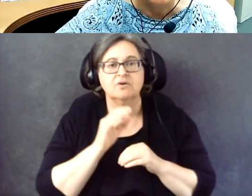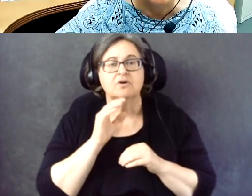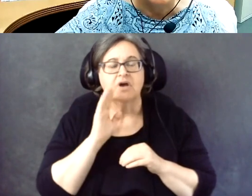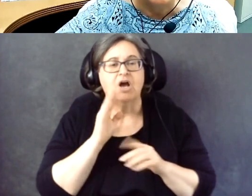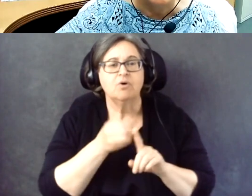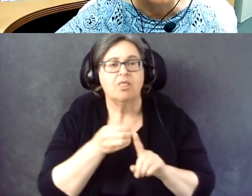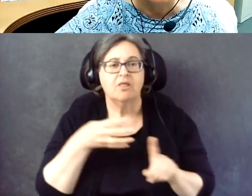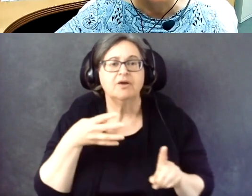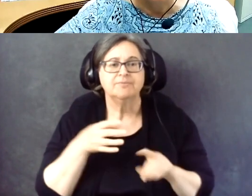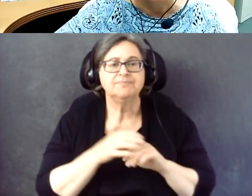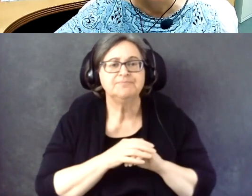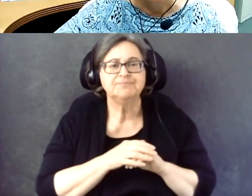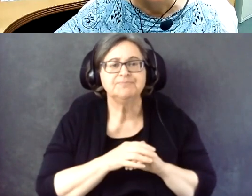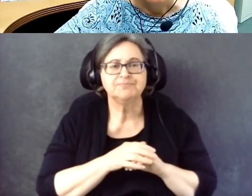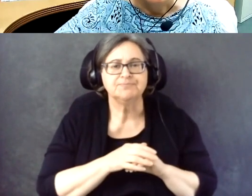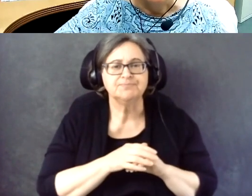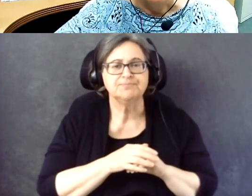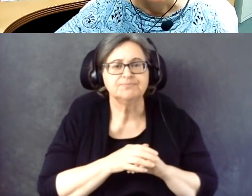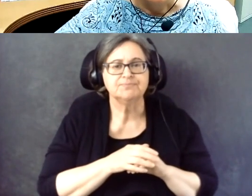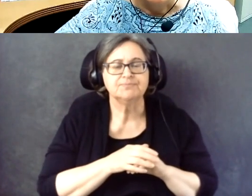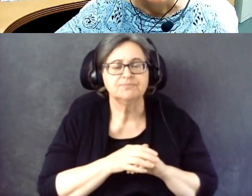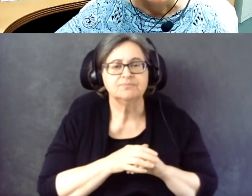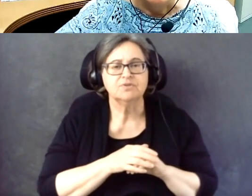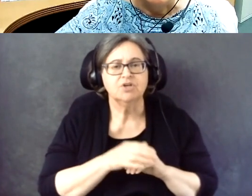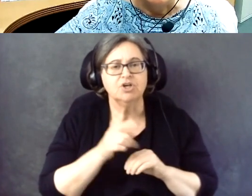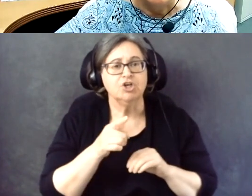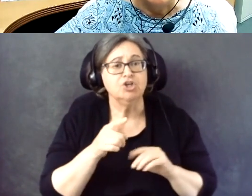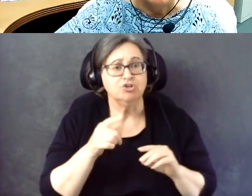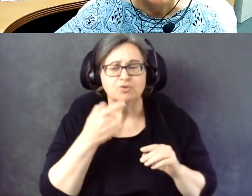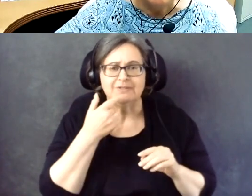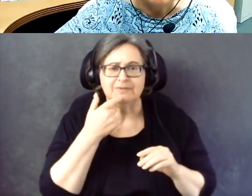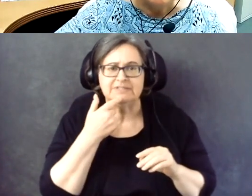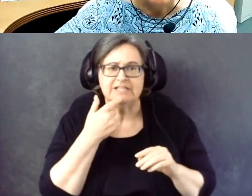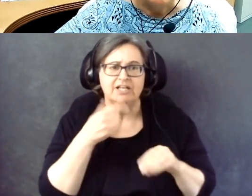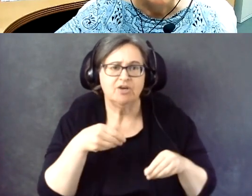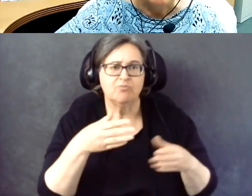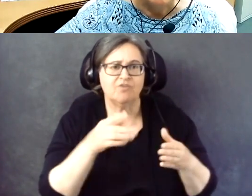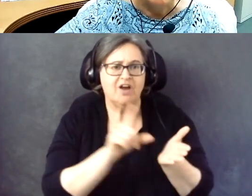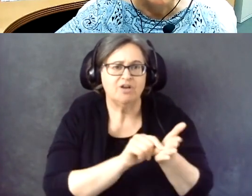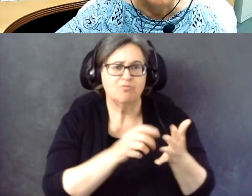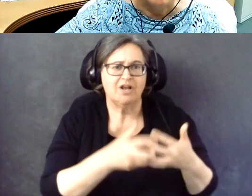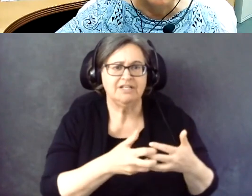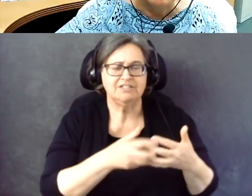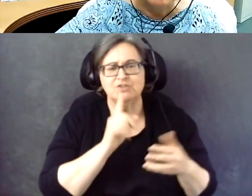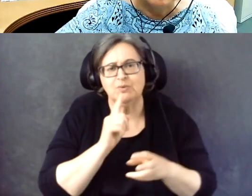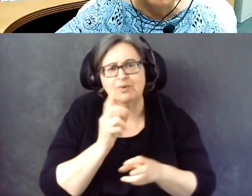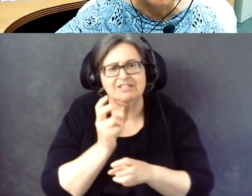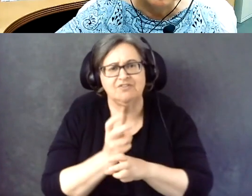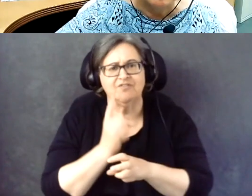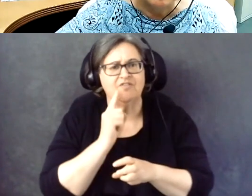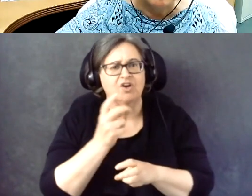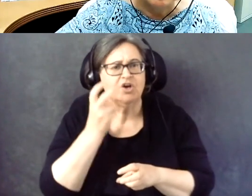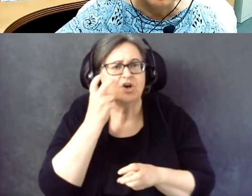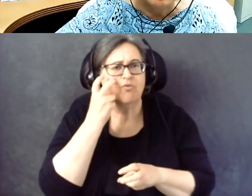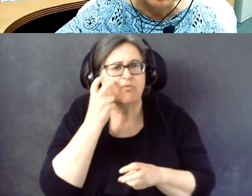In addition to providing printers as you mentioned, it's also very difficult for blind print-disabled